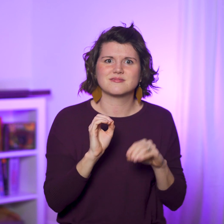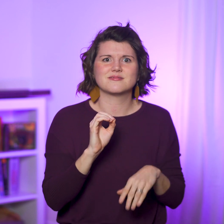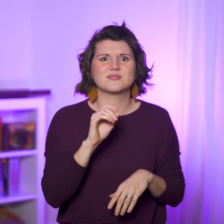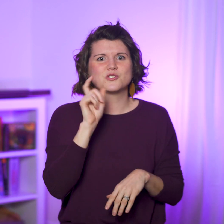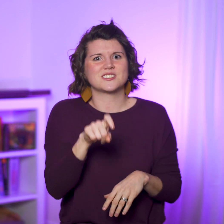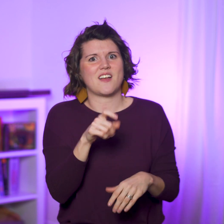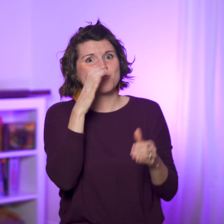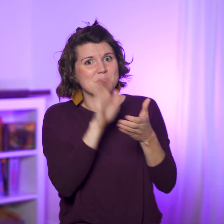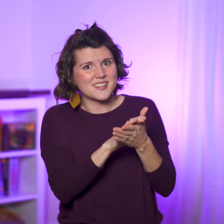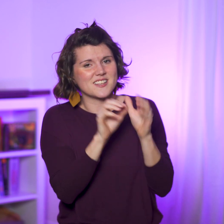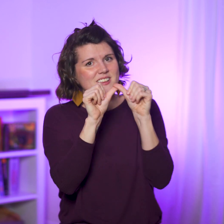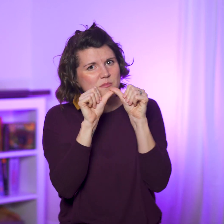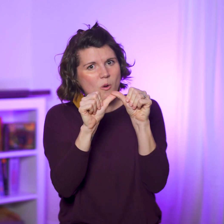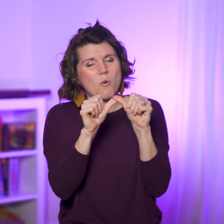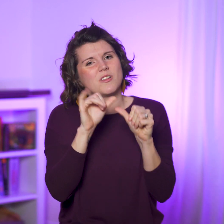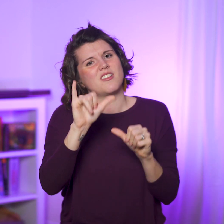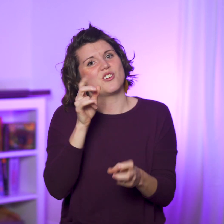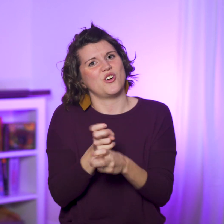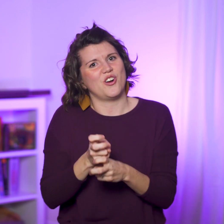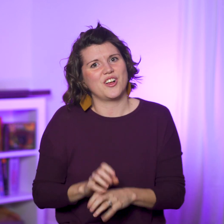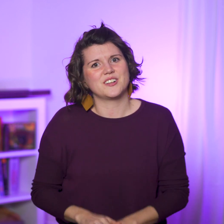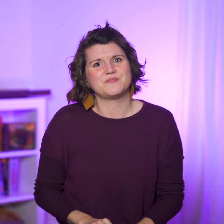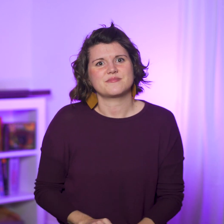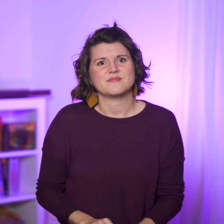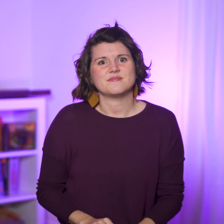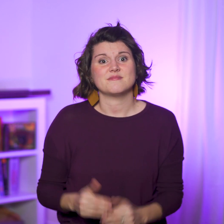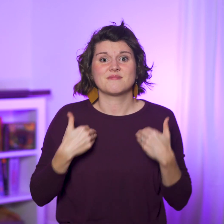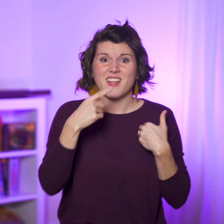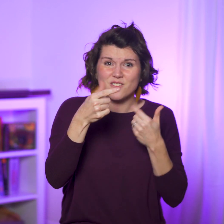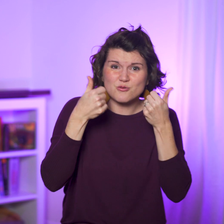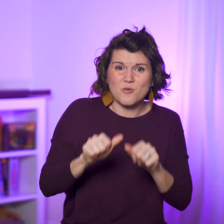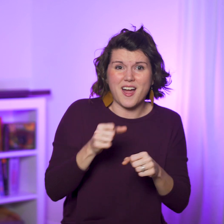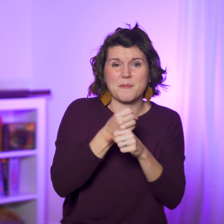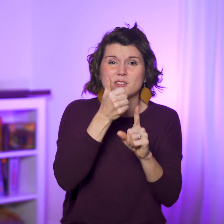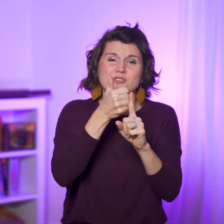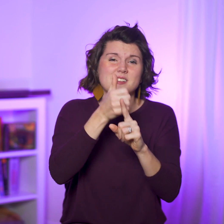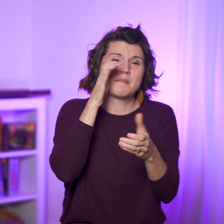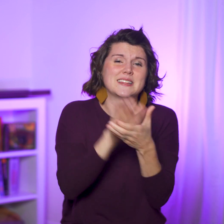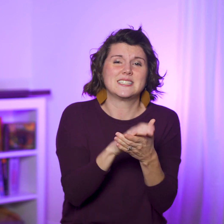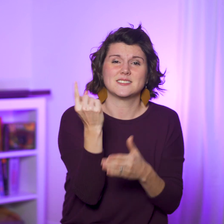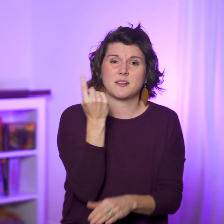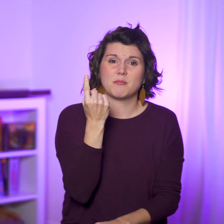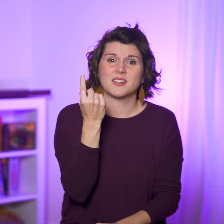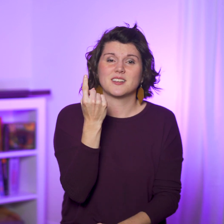But on the other hand, belief seems even harder! Have you ever tried to make yourself believe something?